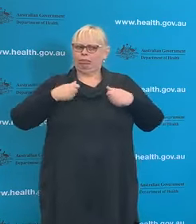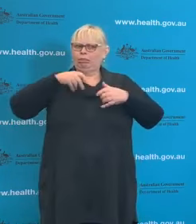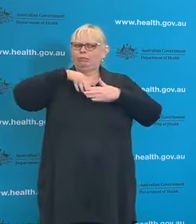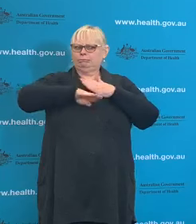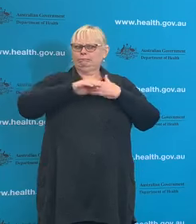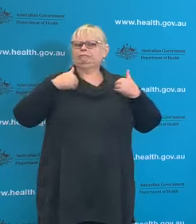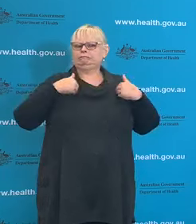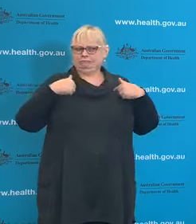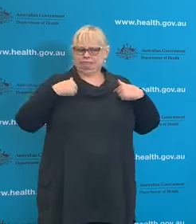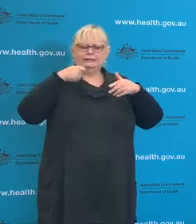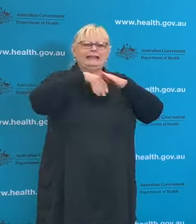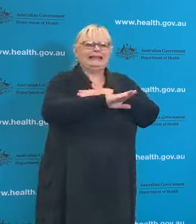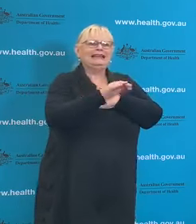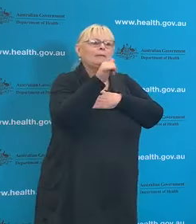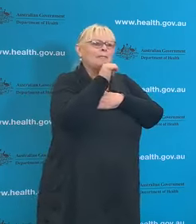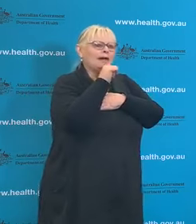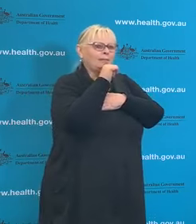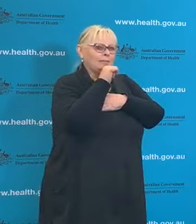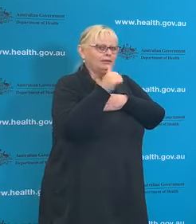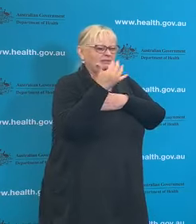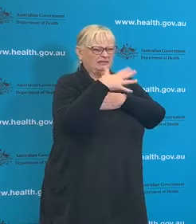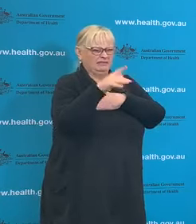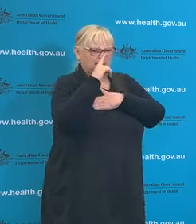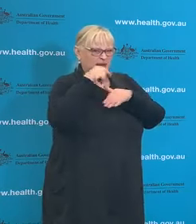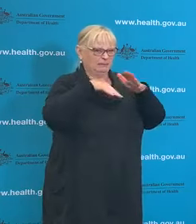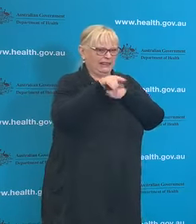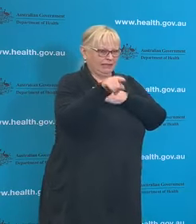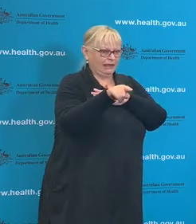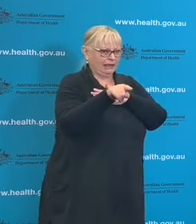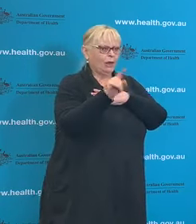of at least one person getting the virus?